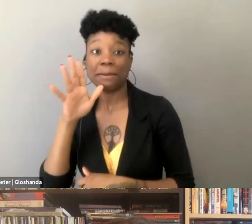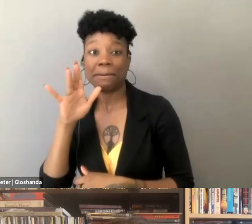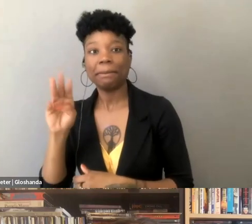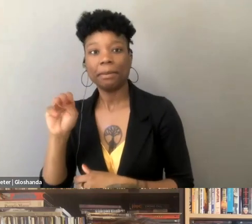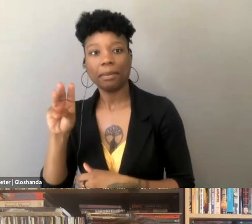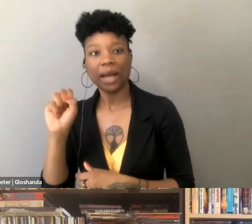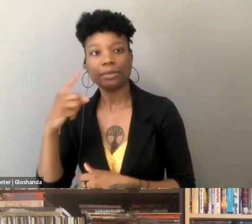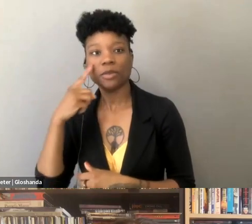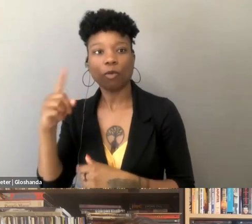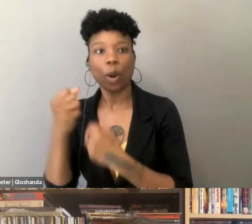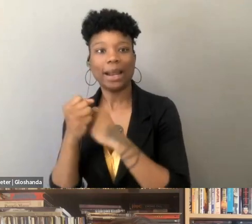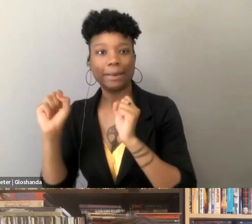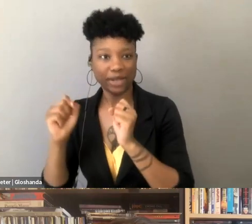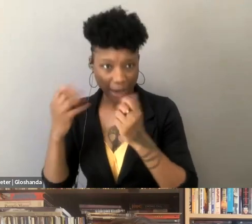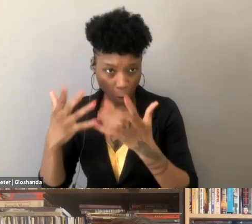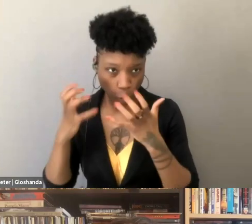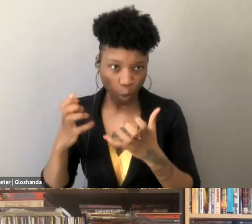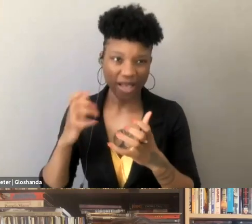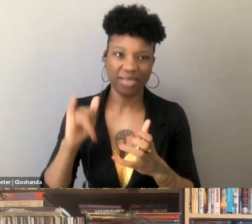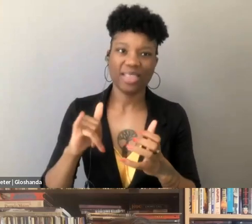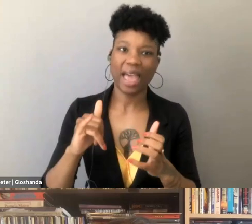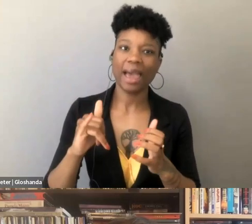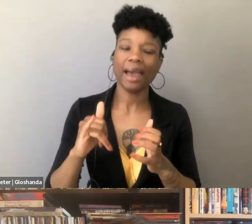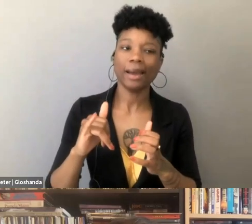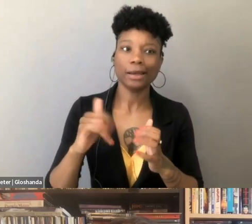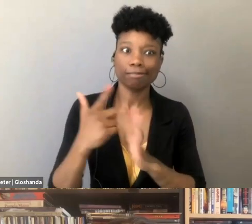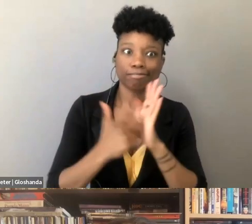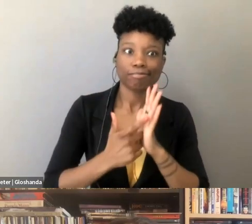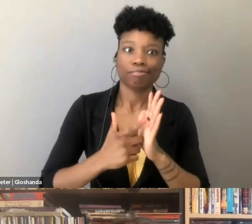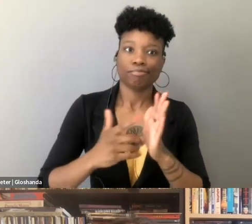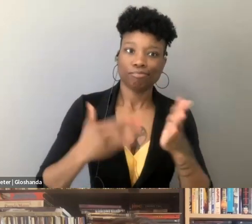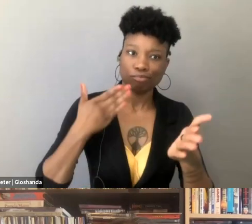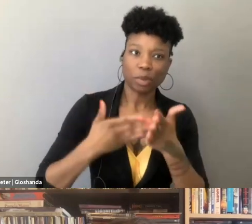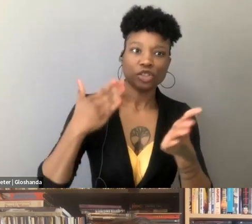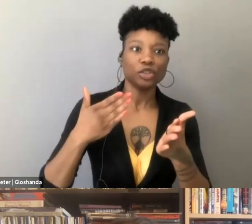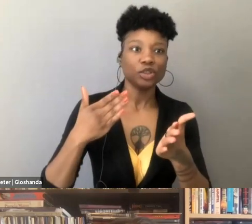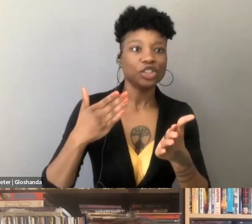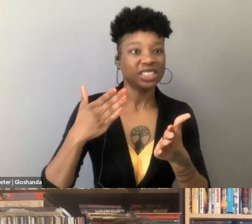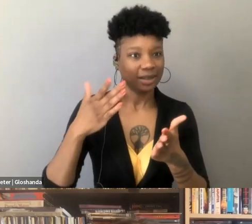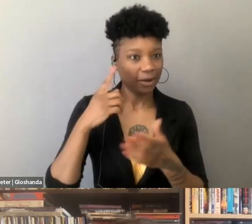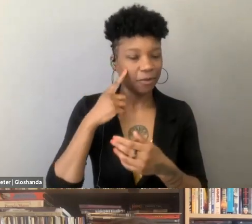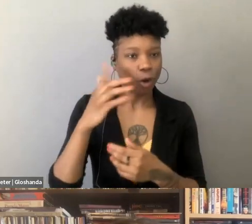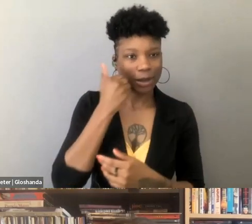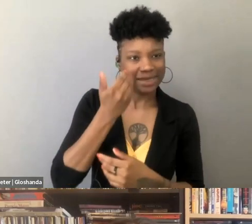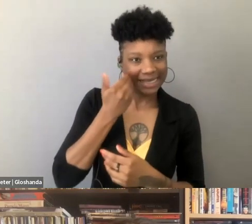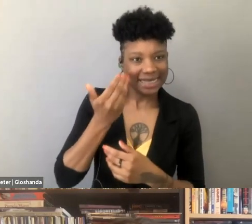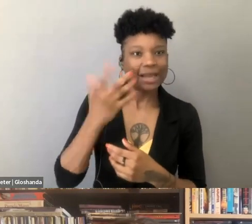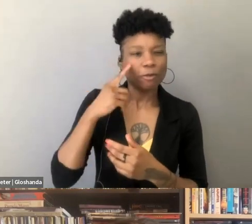for the criminal prosecution under obscenity law of school librarians, you know, those are new escalating tactics that I think